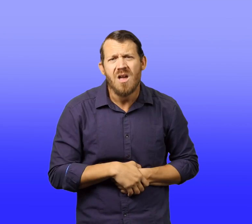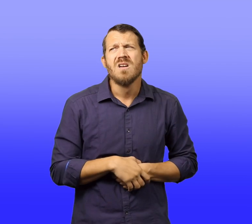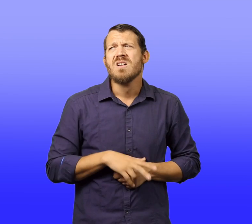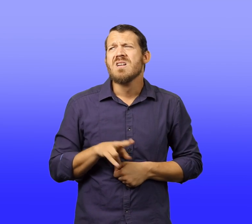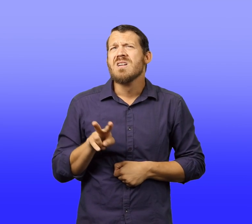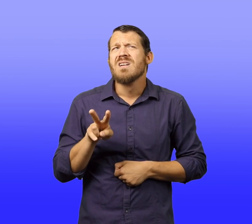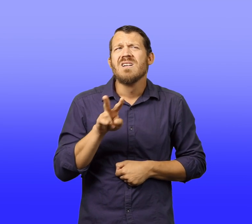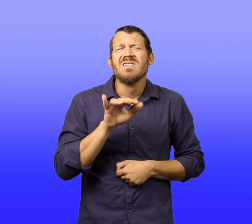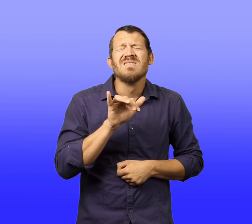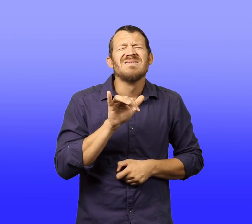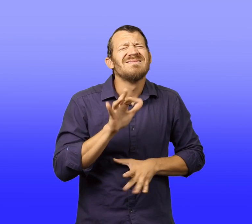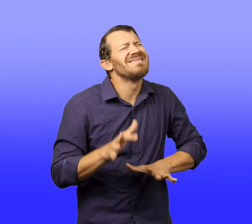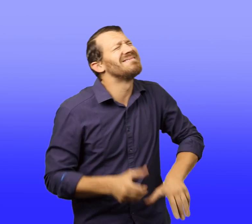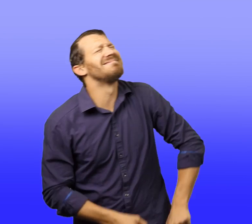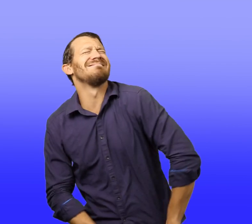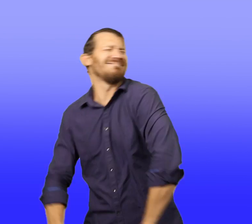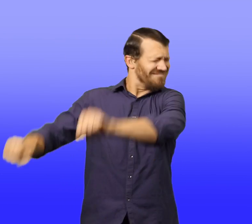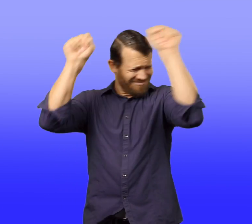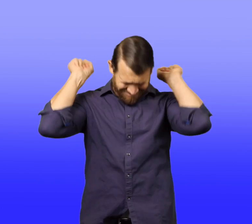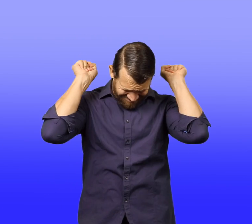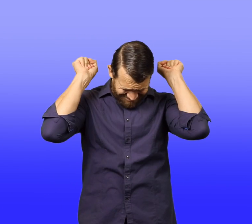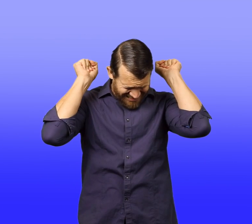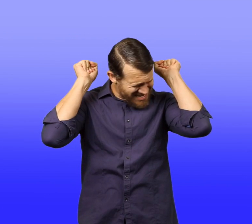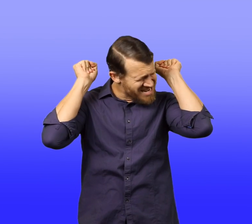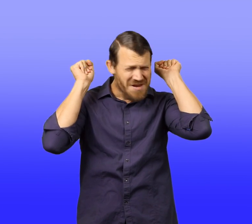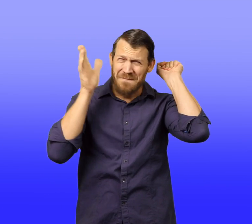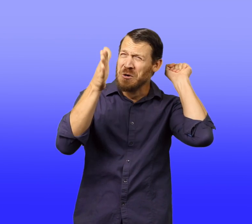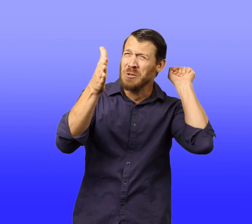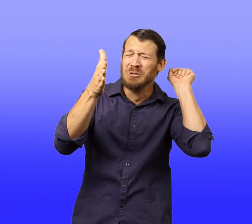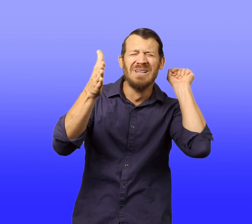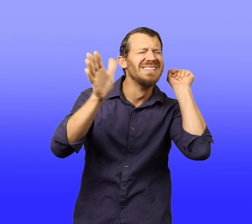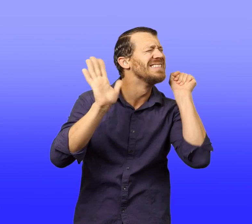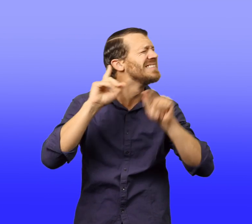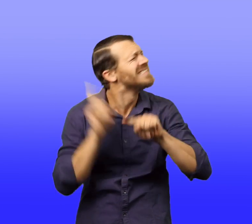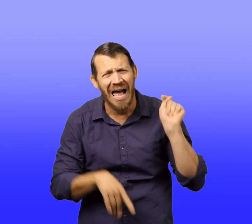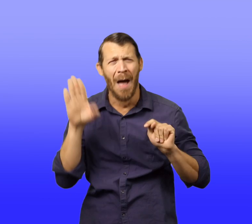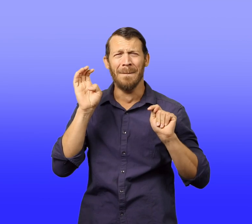The driver revved up his bulldozer, "Well," he shouted, "back to work."